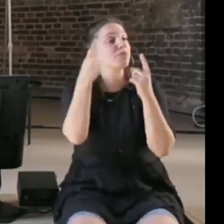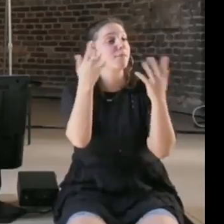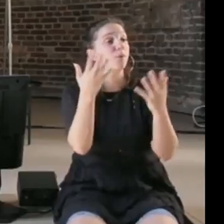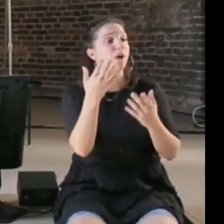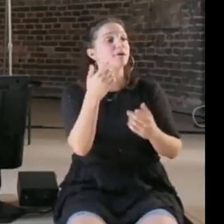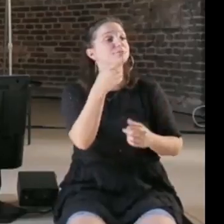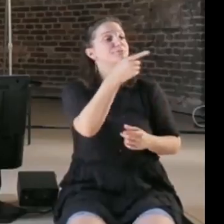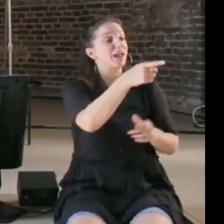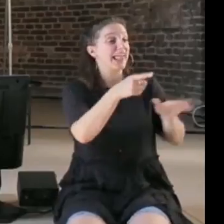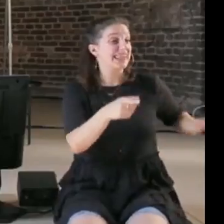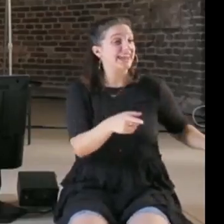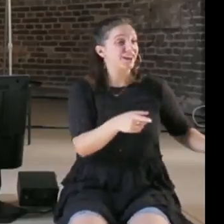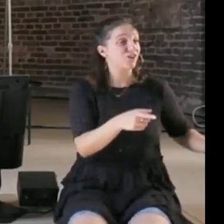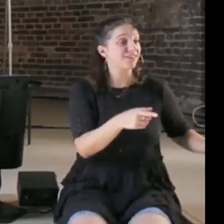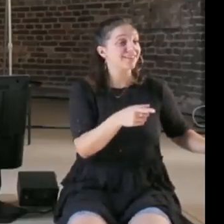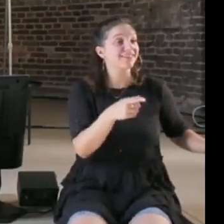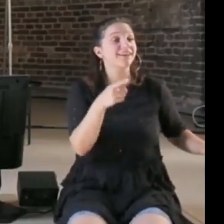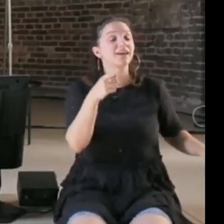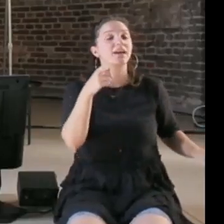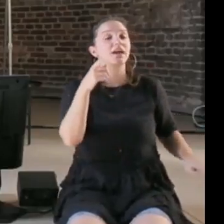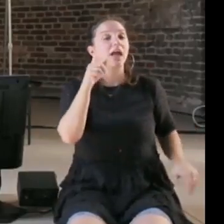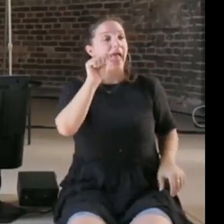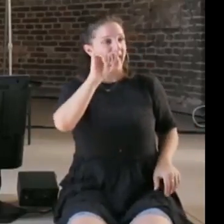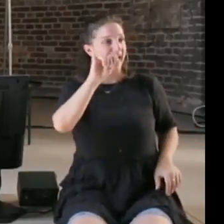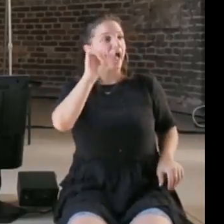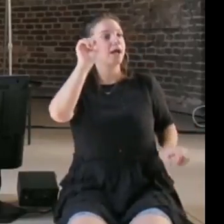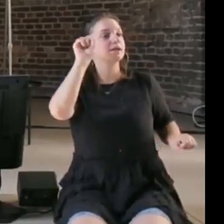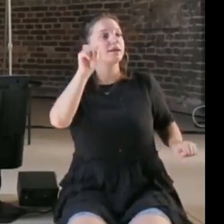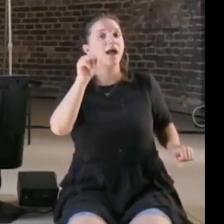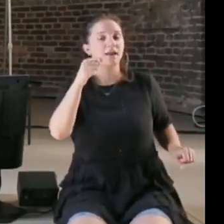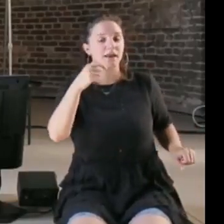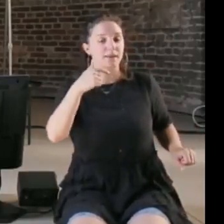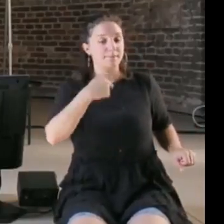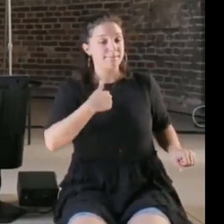self, where you could have a conversation with yourself when you were maybe 18 years